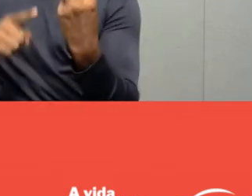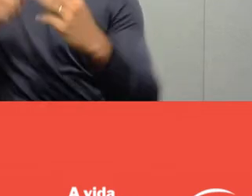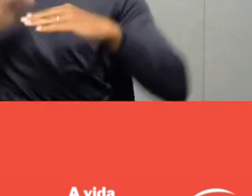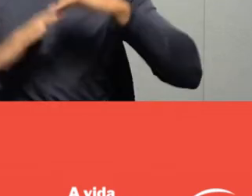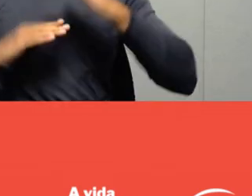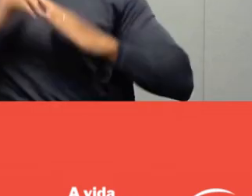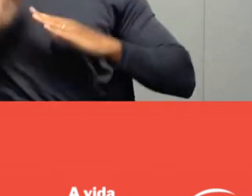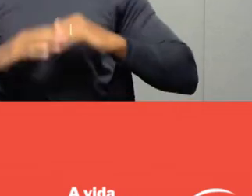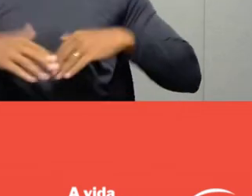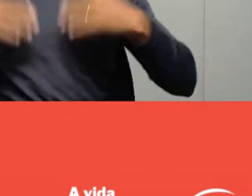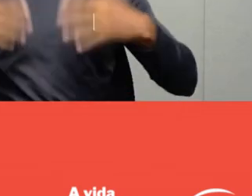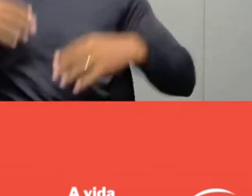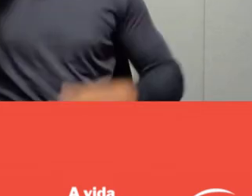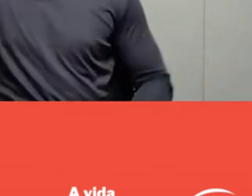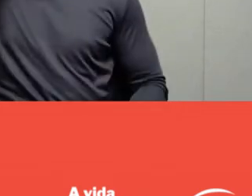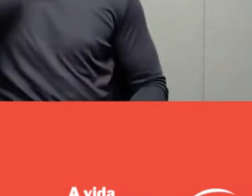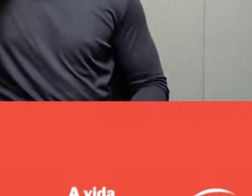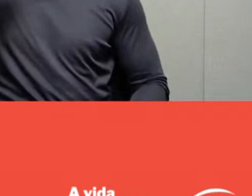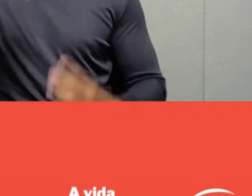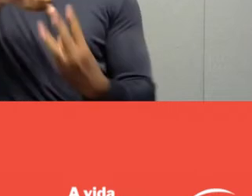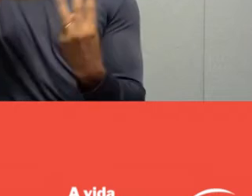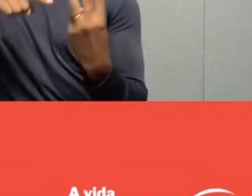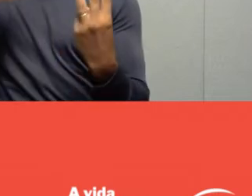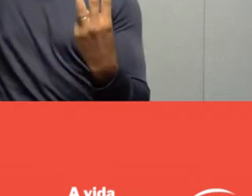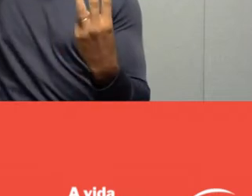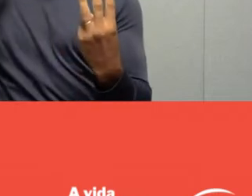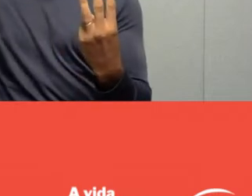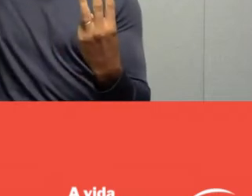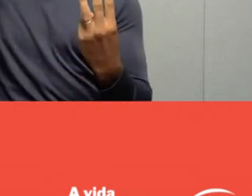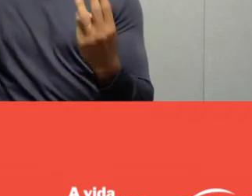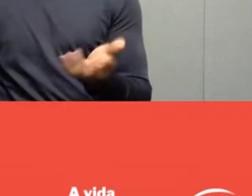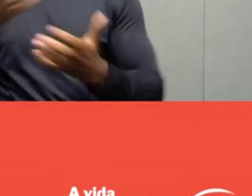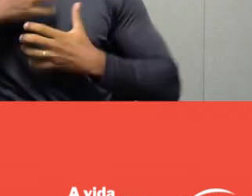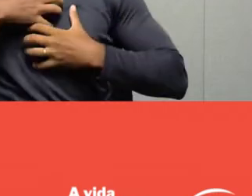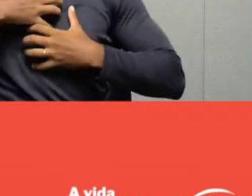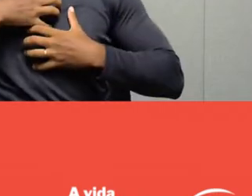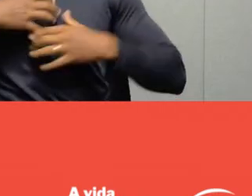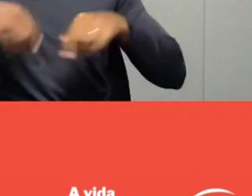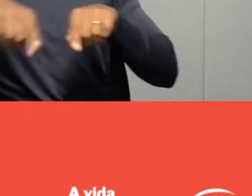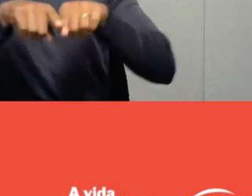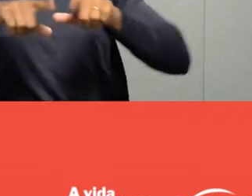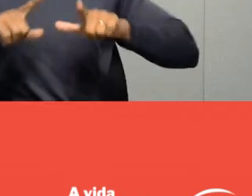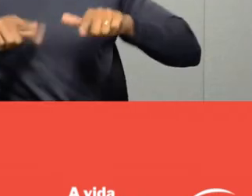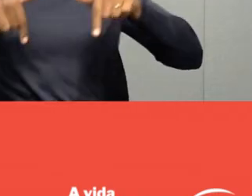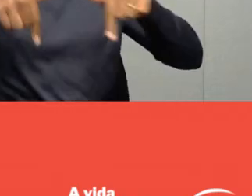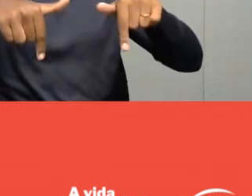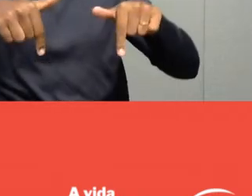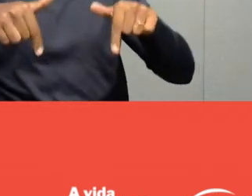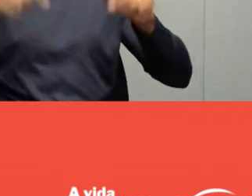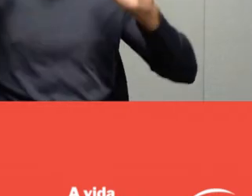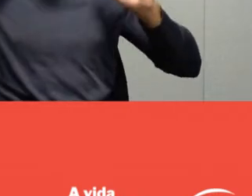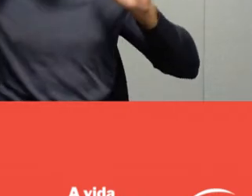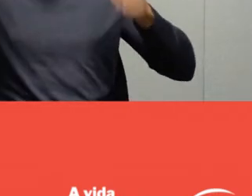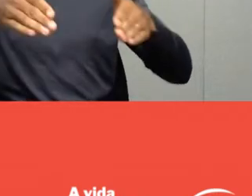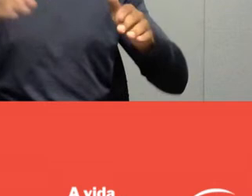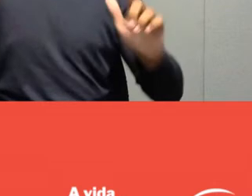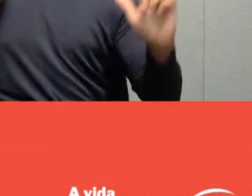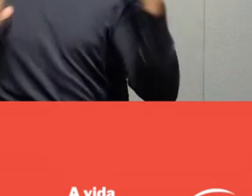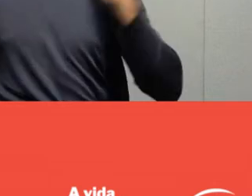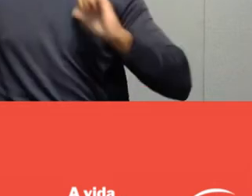who think, feel and act based on leisure, for and by leisure.